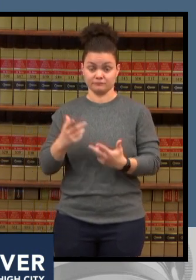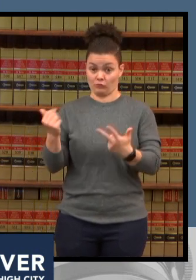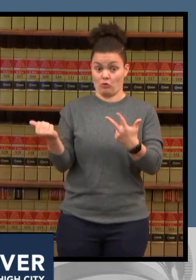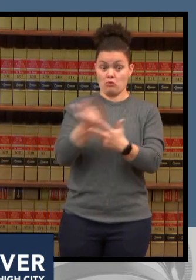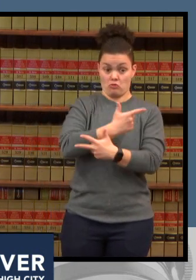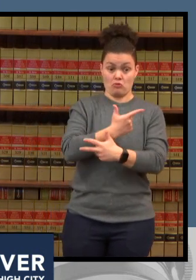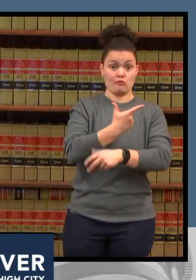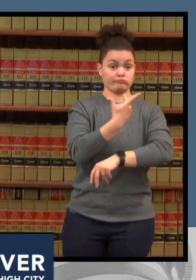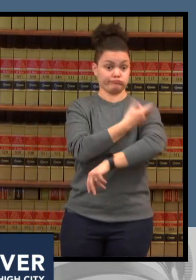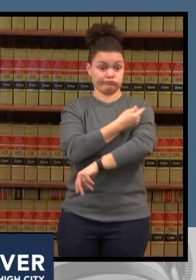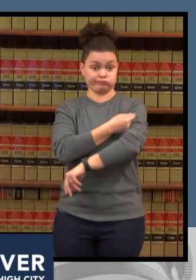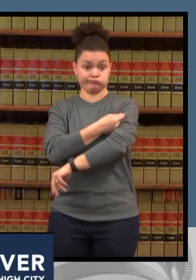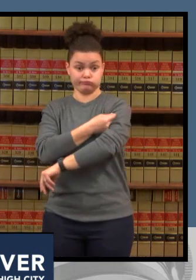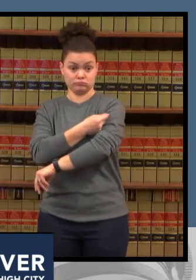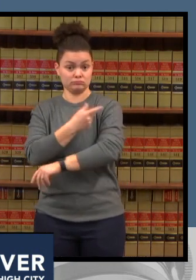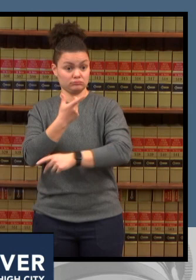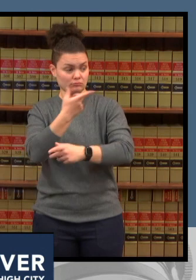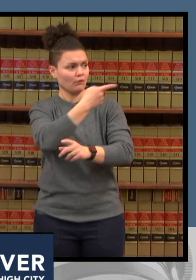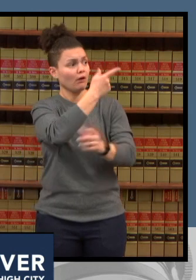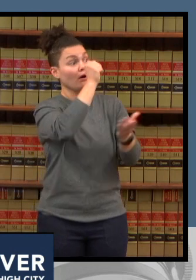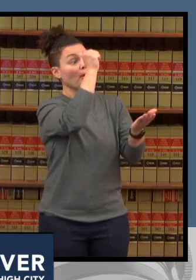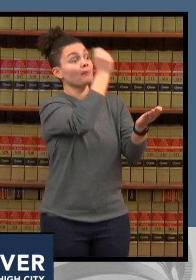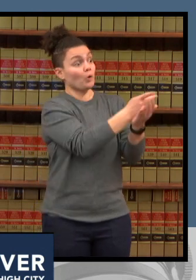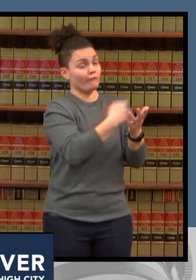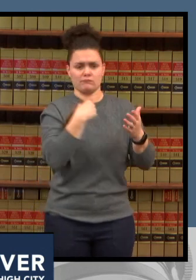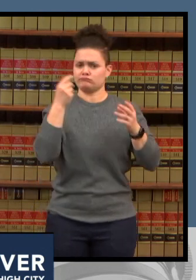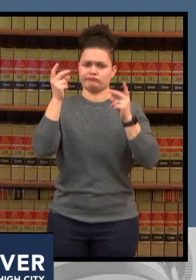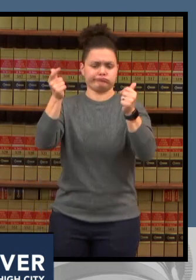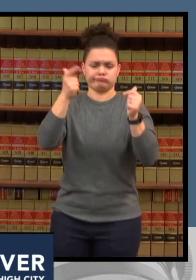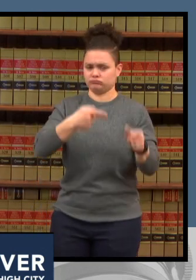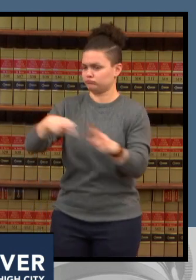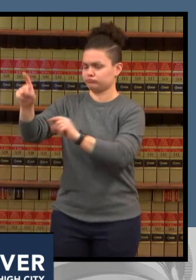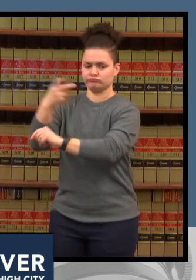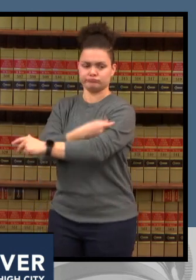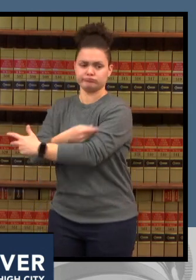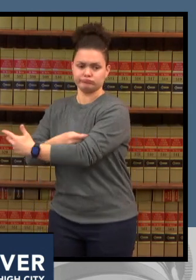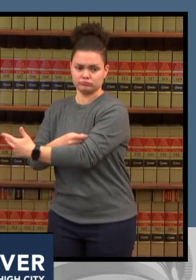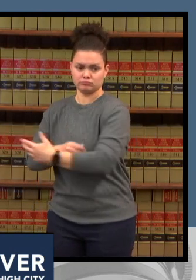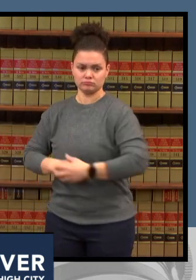and i'm excited that my 15 year old is going to be able to get boosted soon i believe in the science